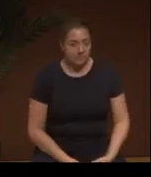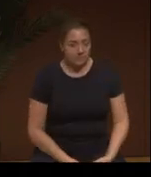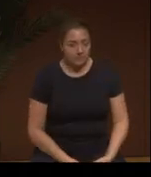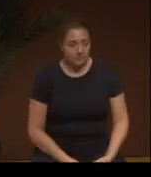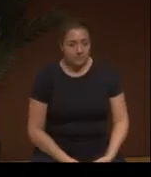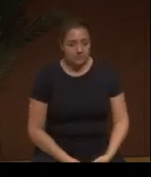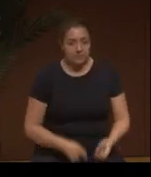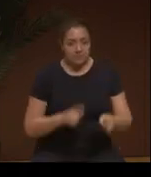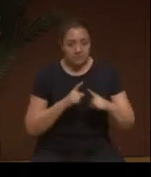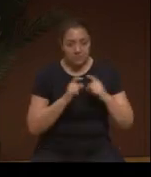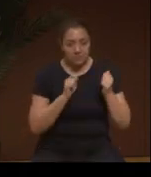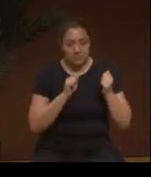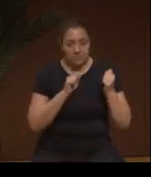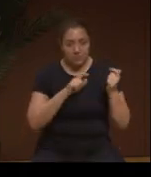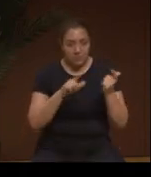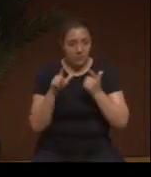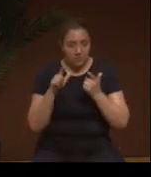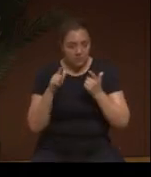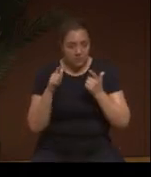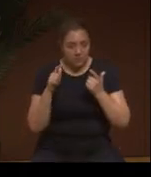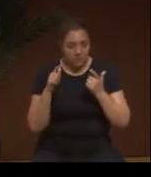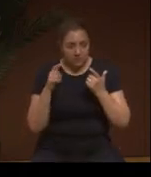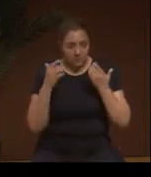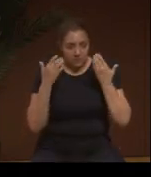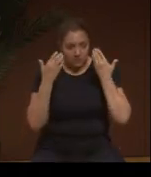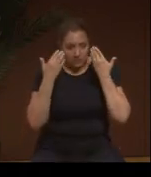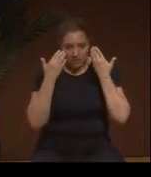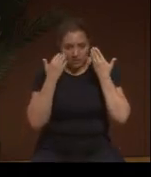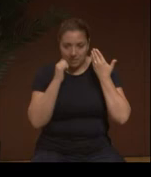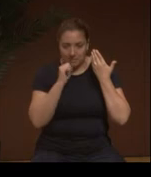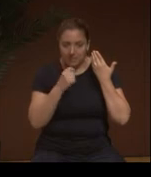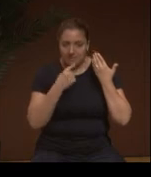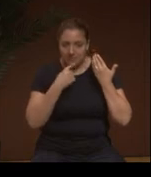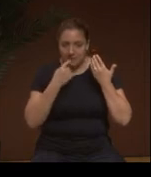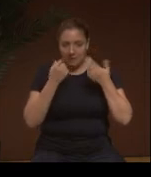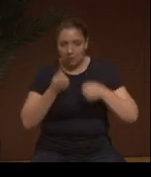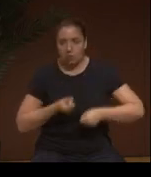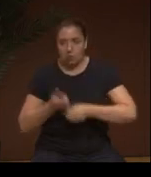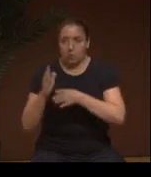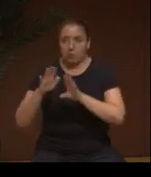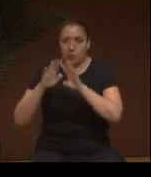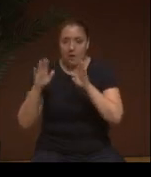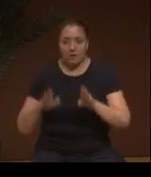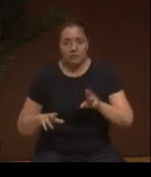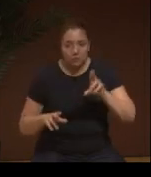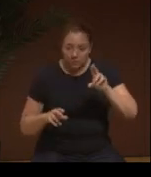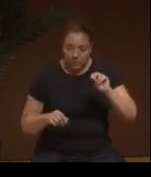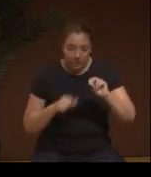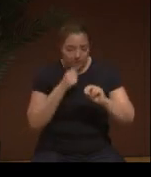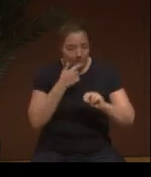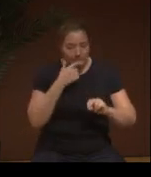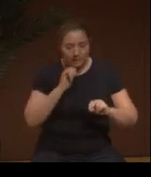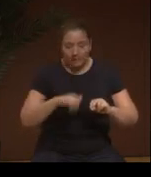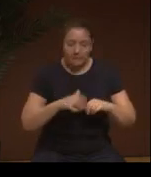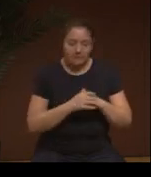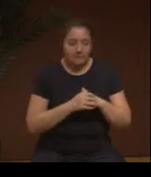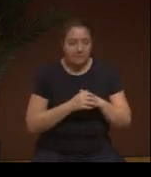This does not support women. But everyone, I don't say throw out Las Casas.